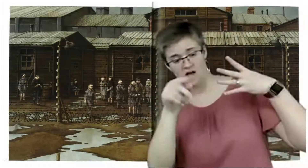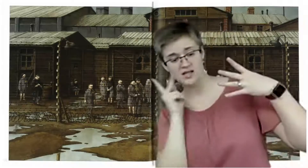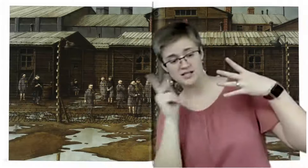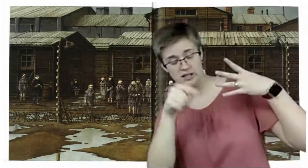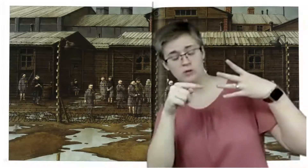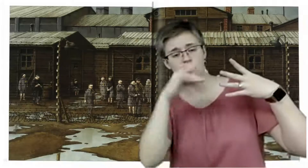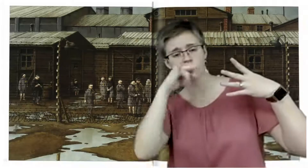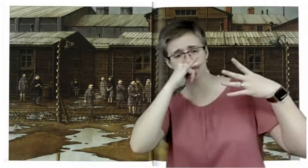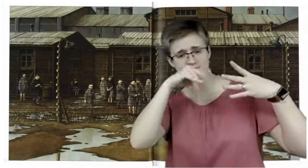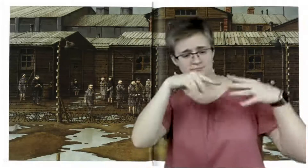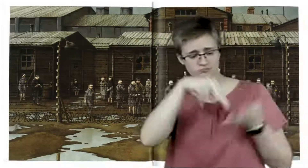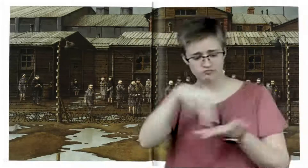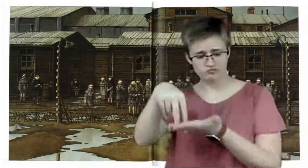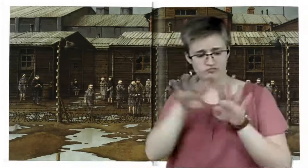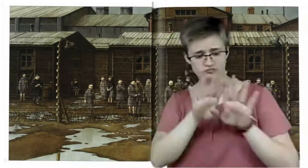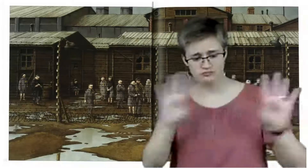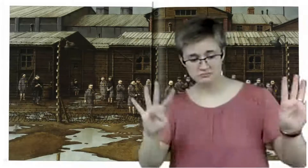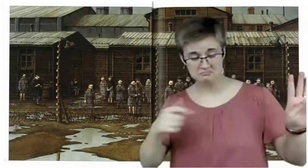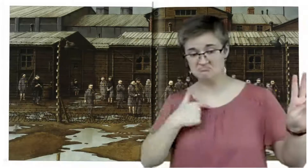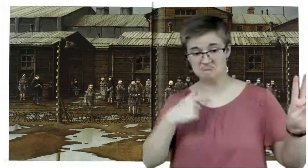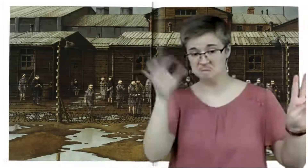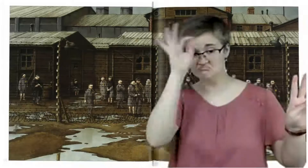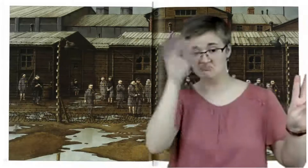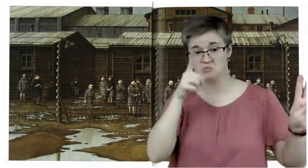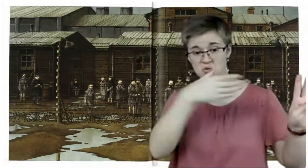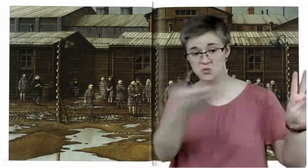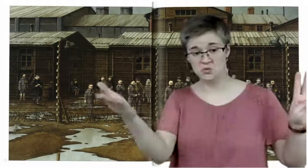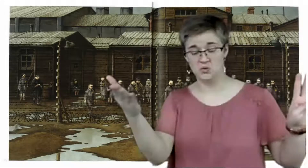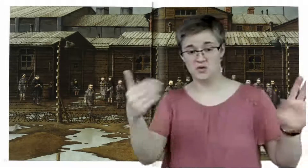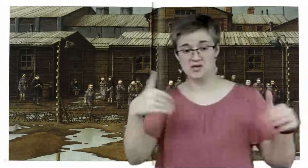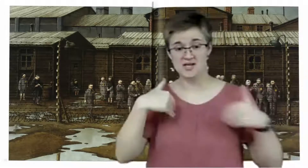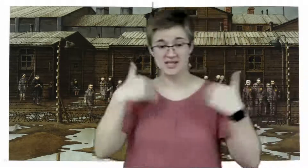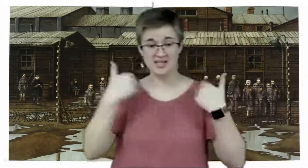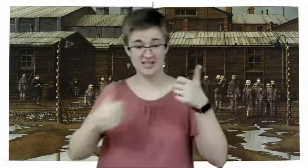I didn't know any of them. The youngest said they were hungry.